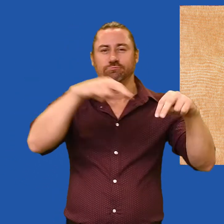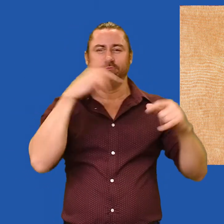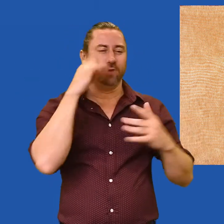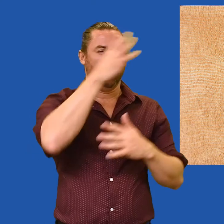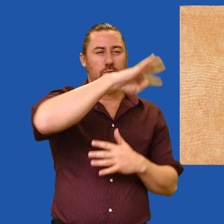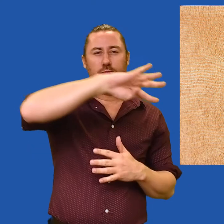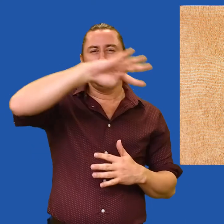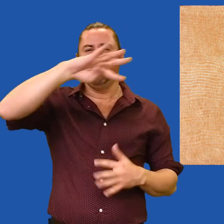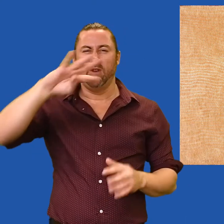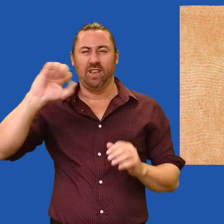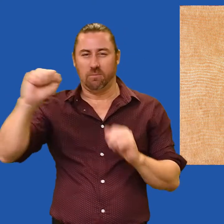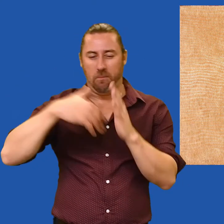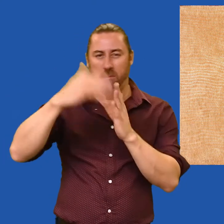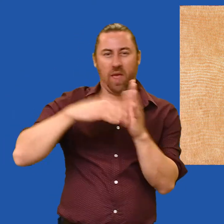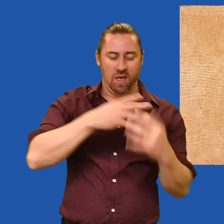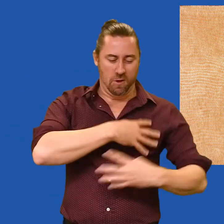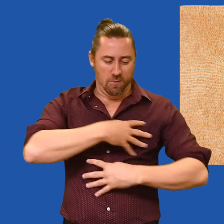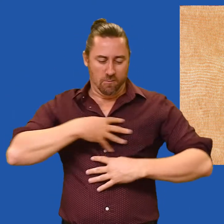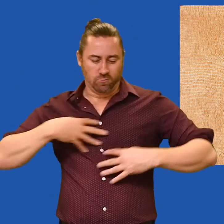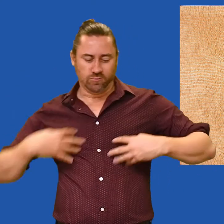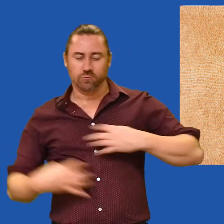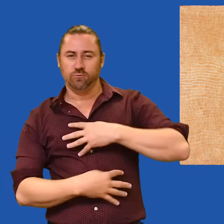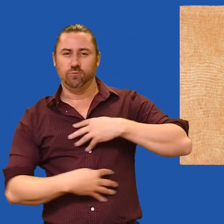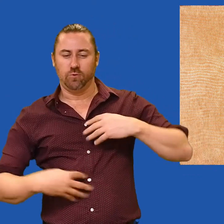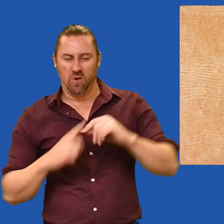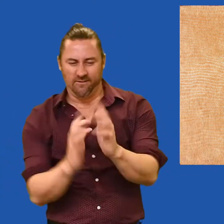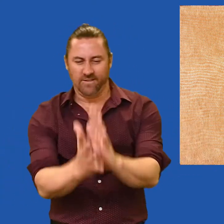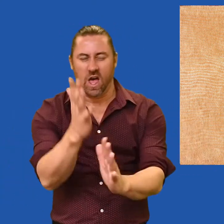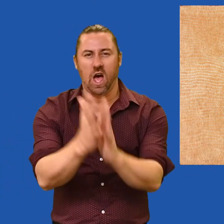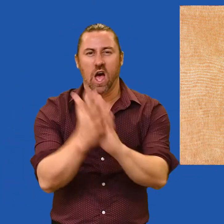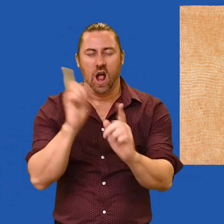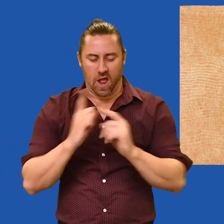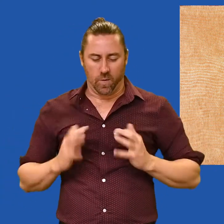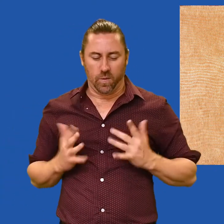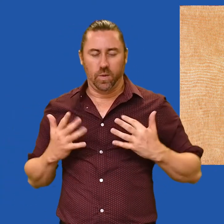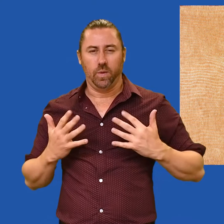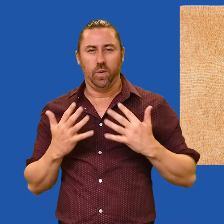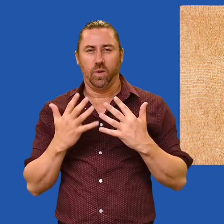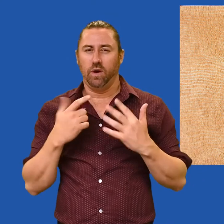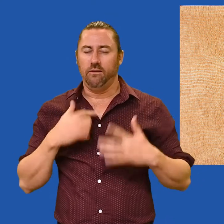You can imagine these lines as those painted on their bodies, glimmering in the firelight.